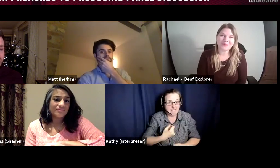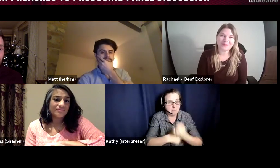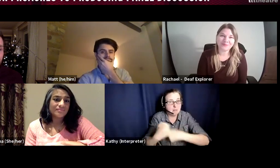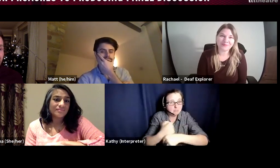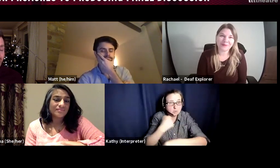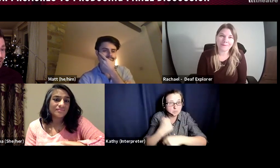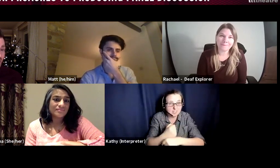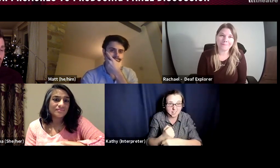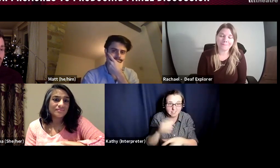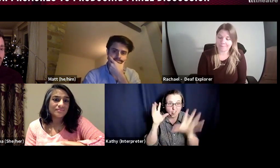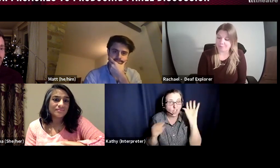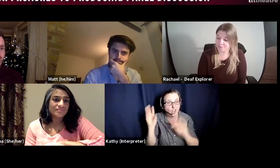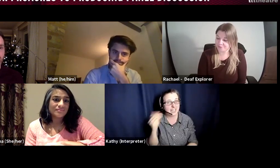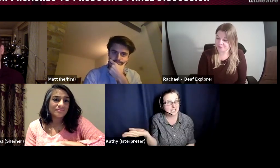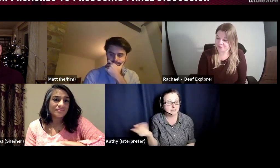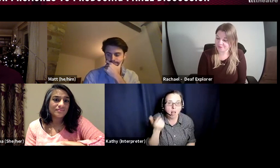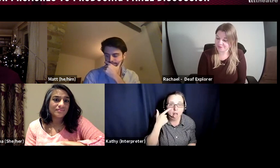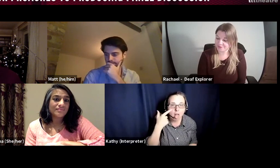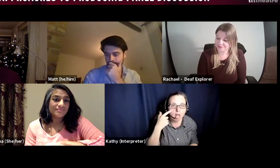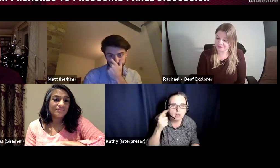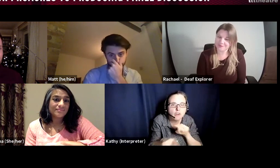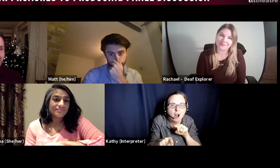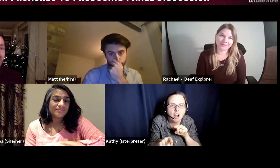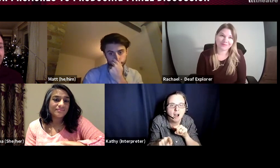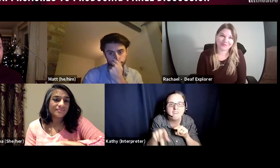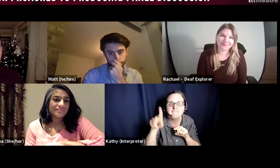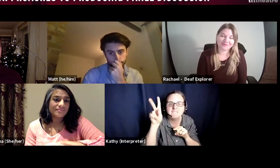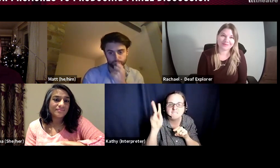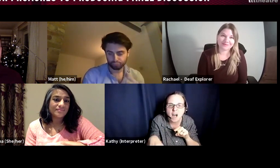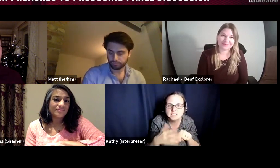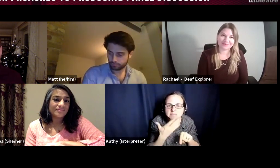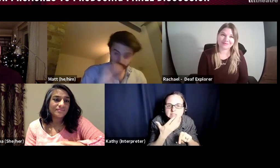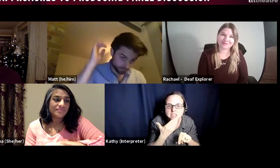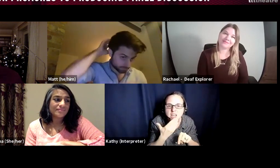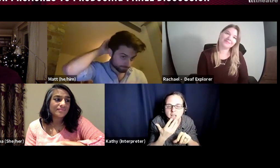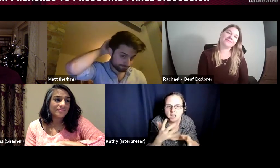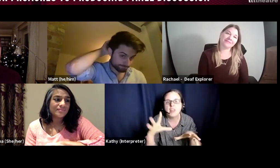something, having a go, often making a mistake, and then next time doing it a bit differently.